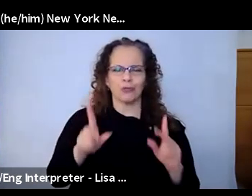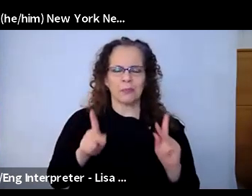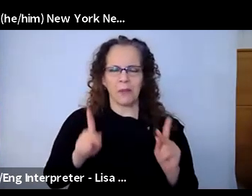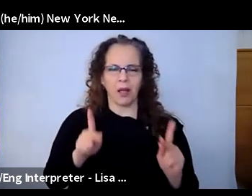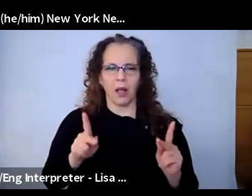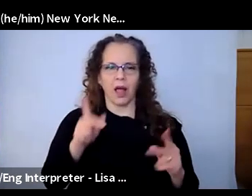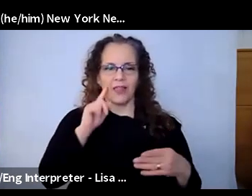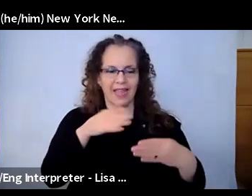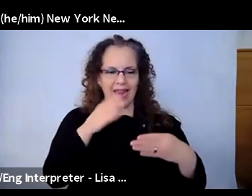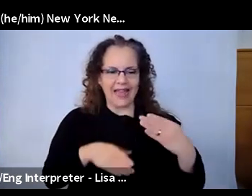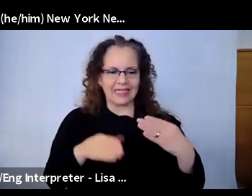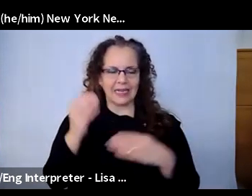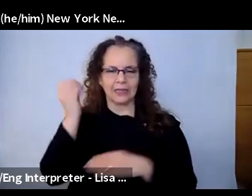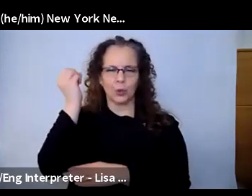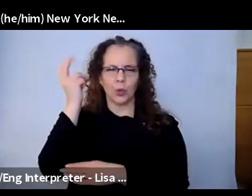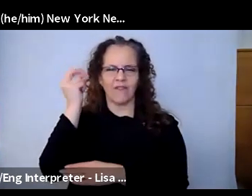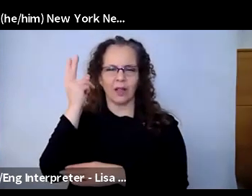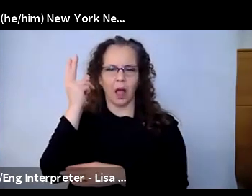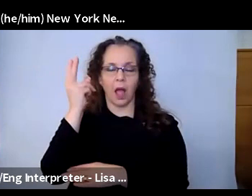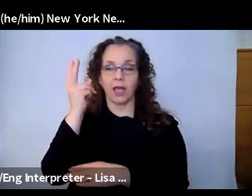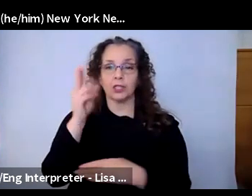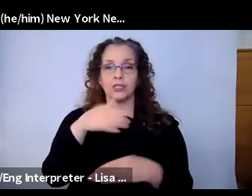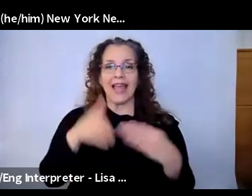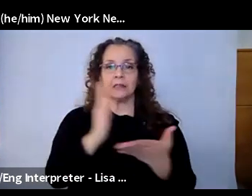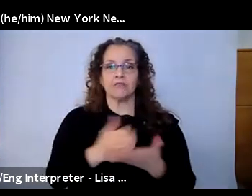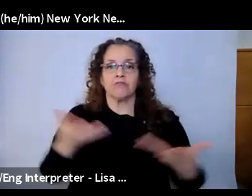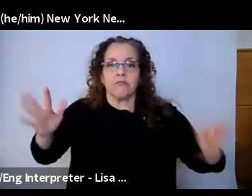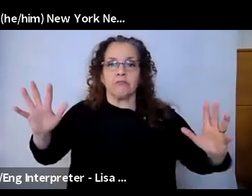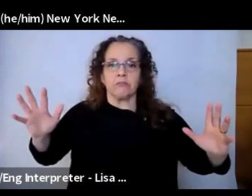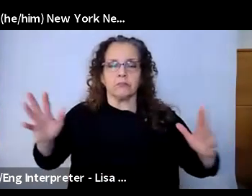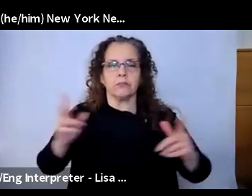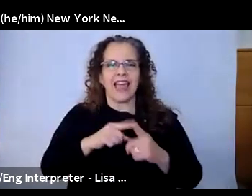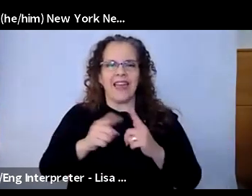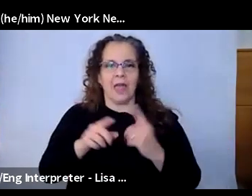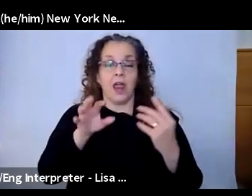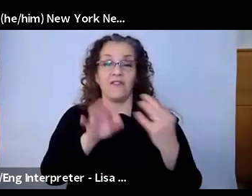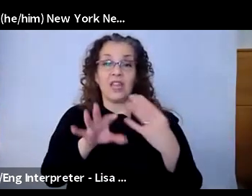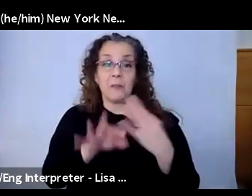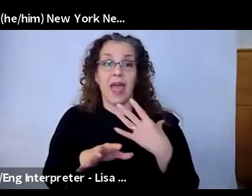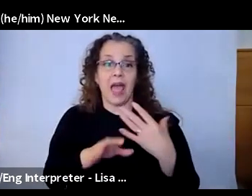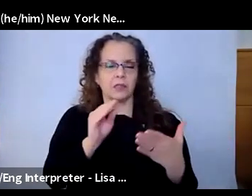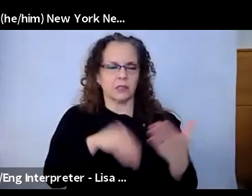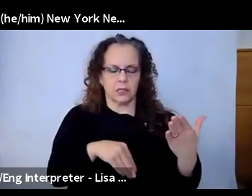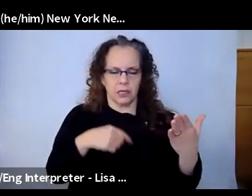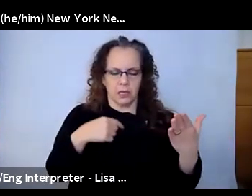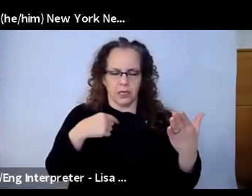12:00 and it kind of just ended and someone wrote in some feedback that was like, "I just had this, you know,